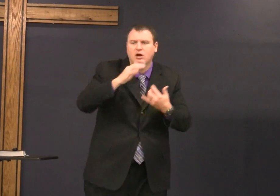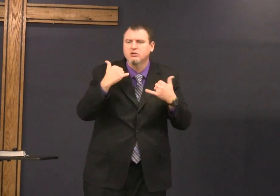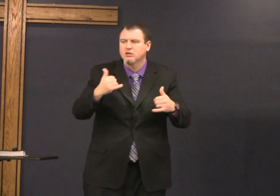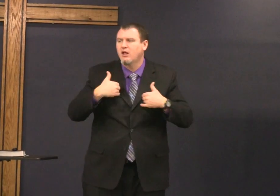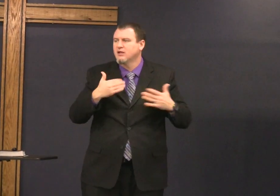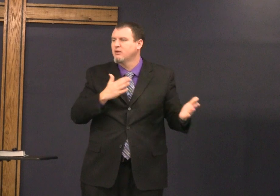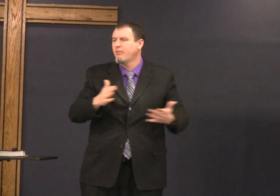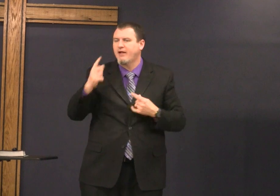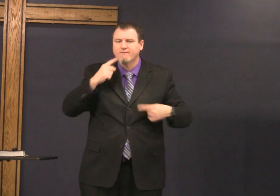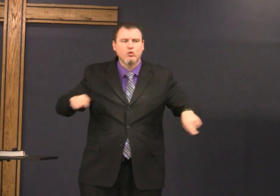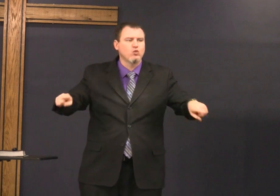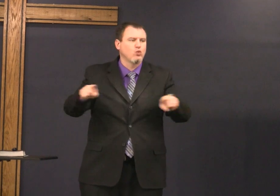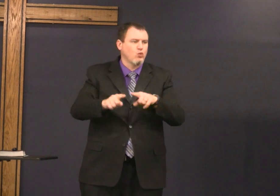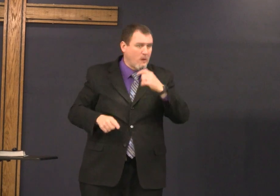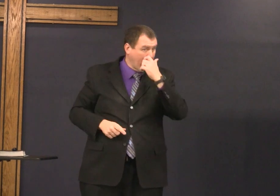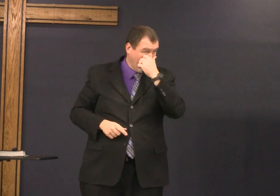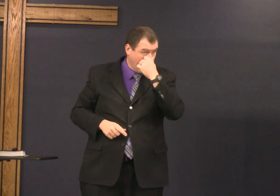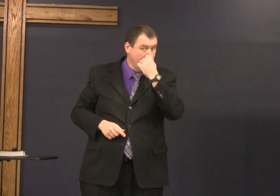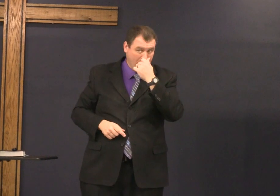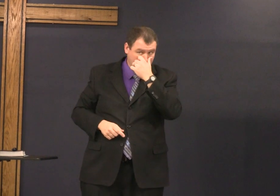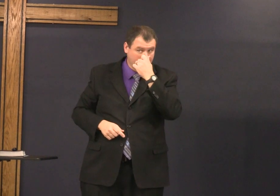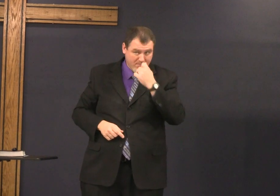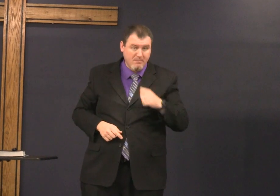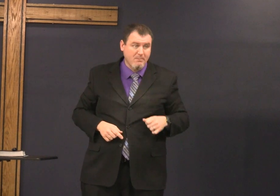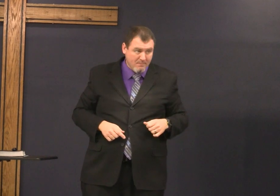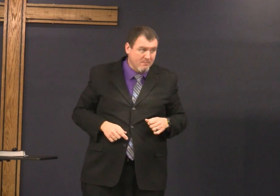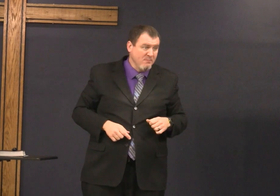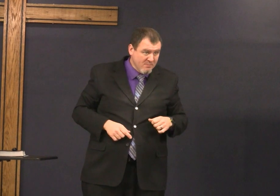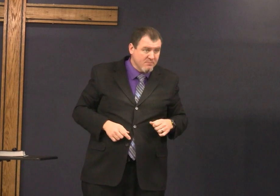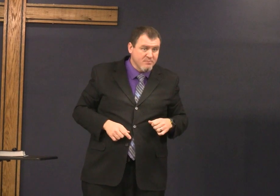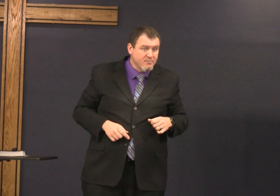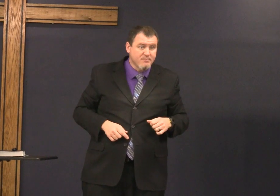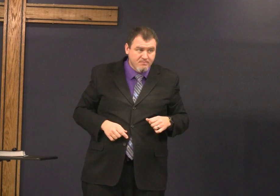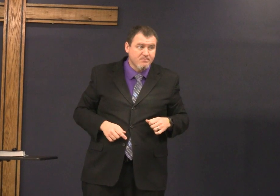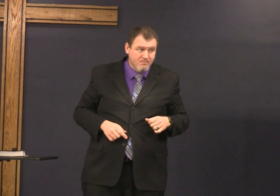it doesn't matter your age they're young or old God has a plan for you